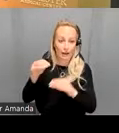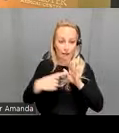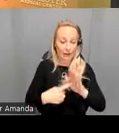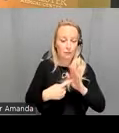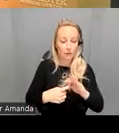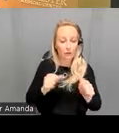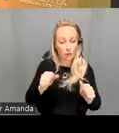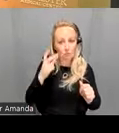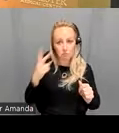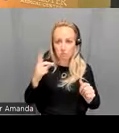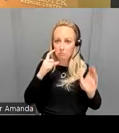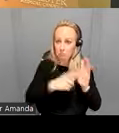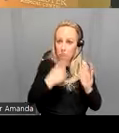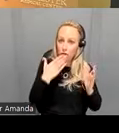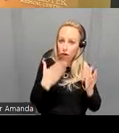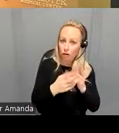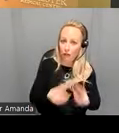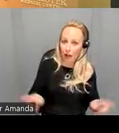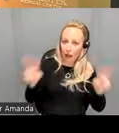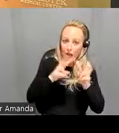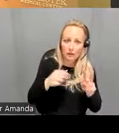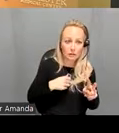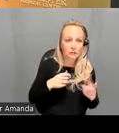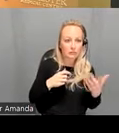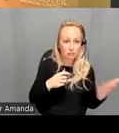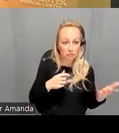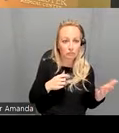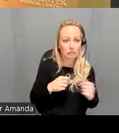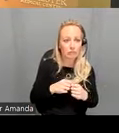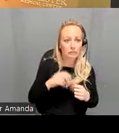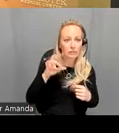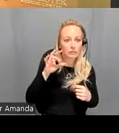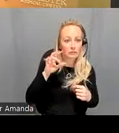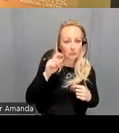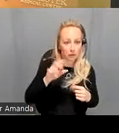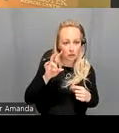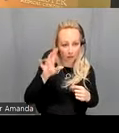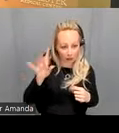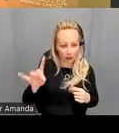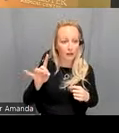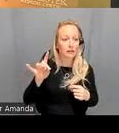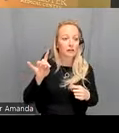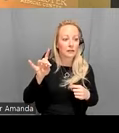get pretty good values here Au a 78 area under the curve value and uh pretty good sensitivity